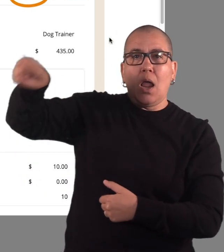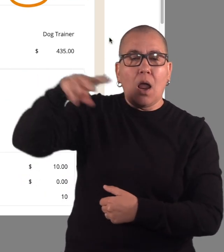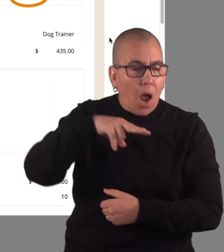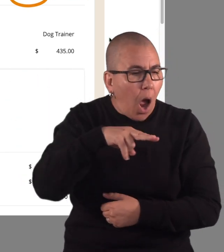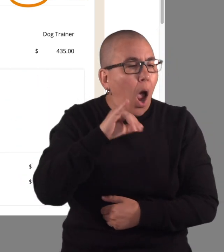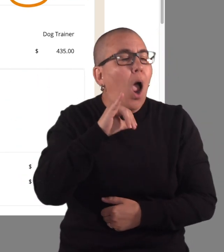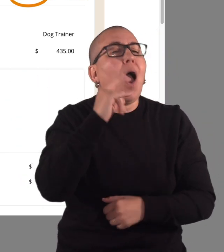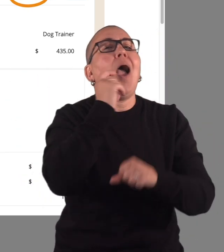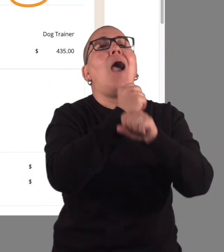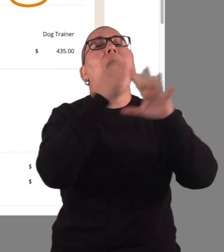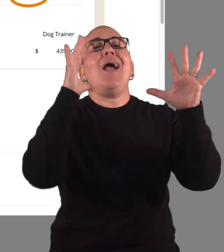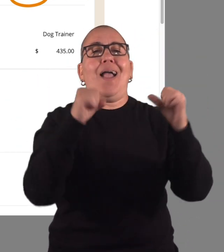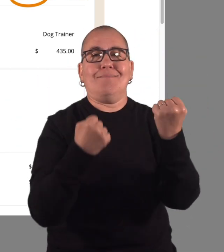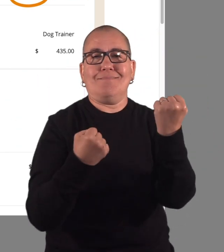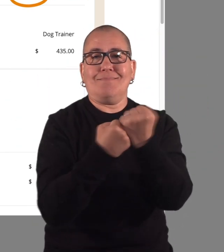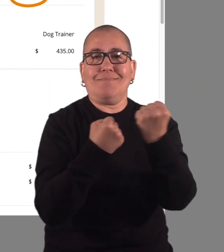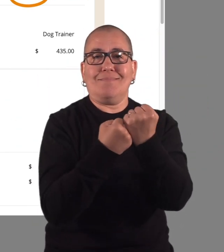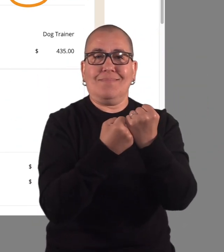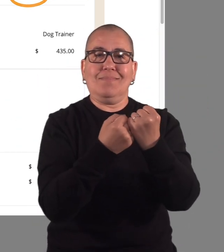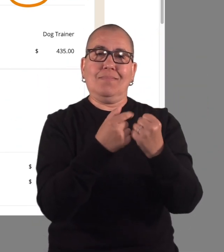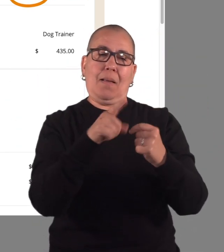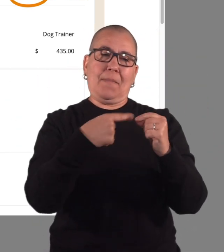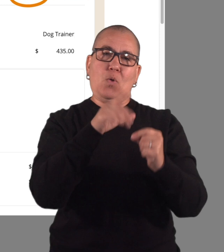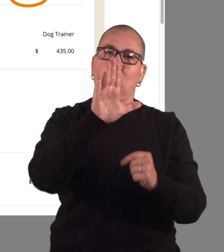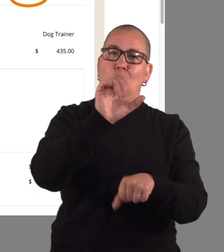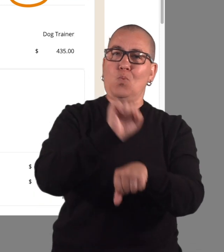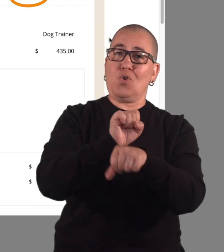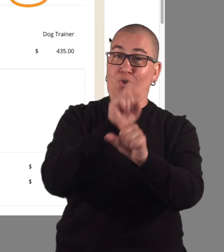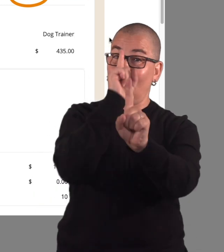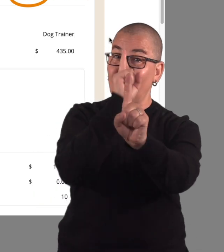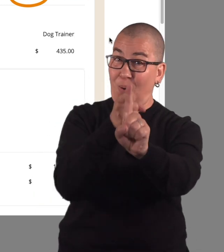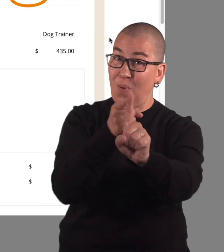so that they're all on the same page about your work goals.